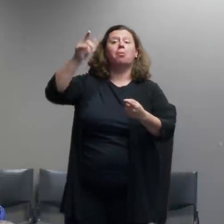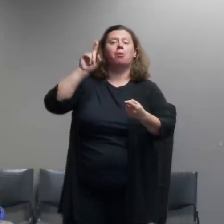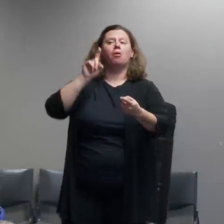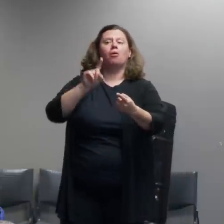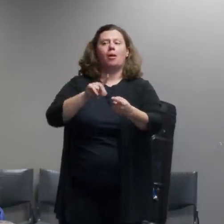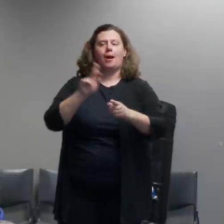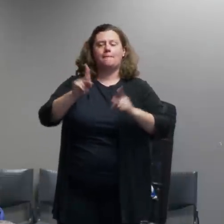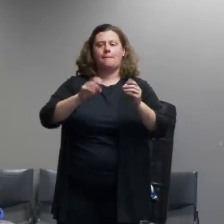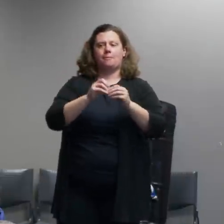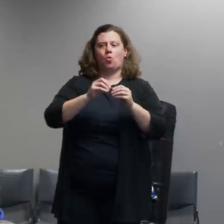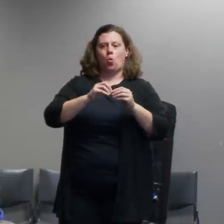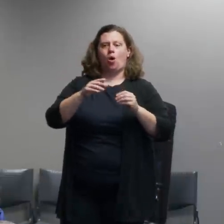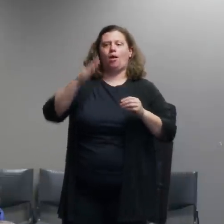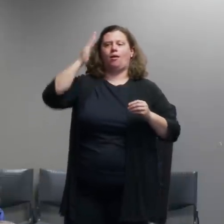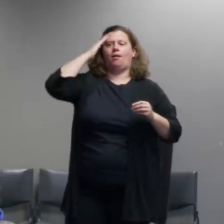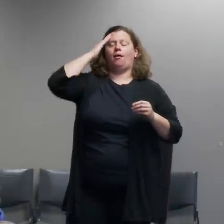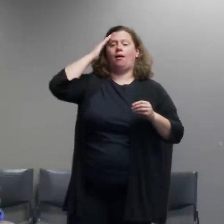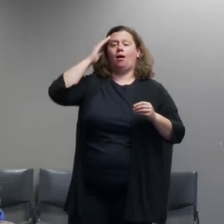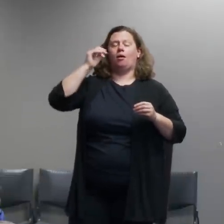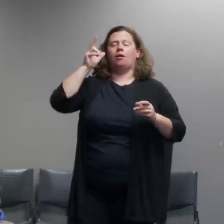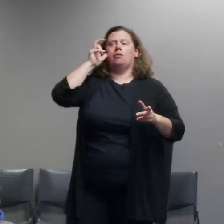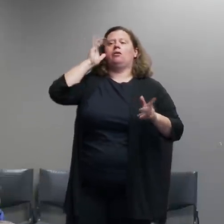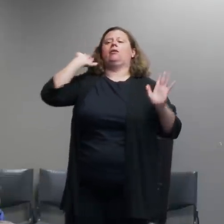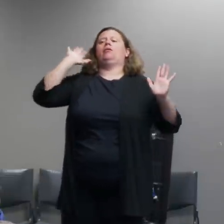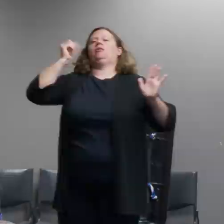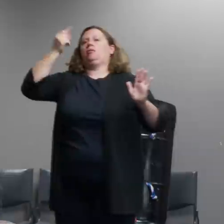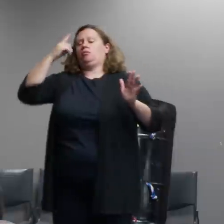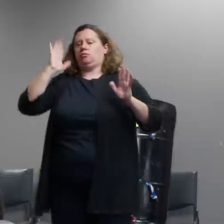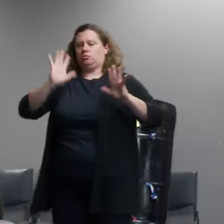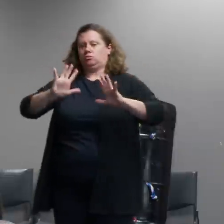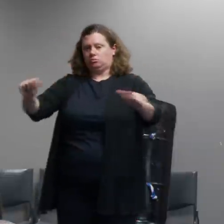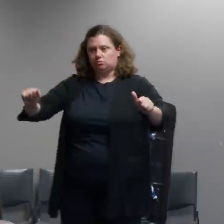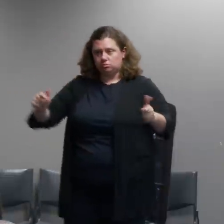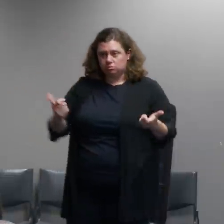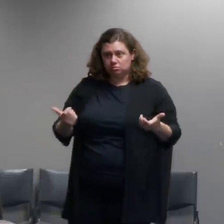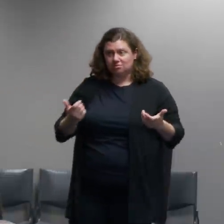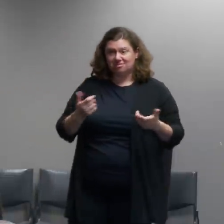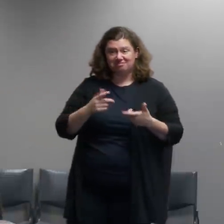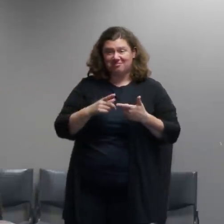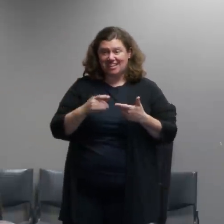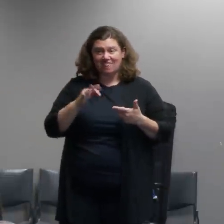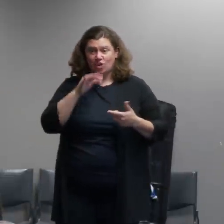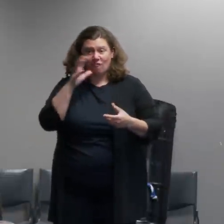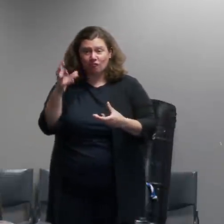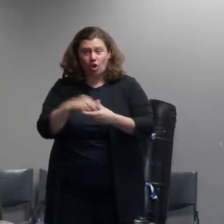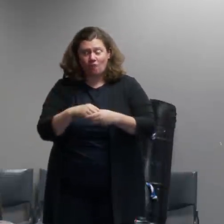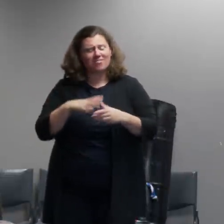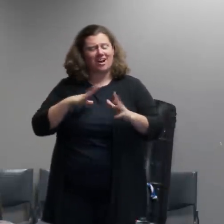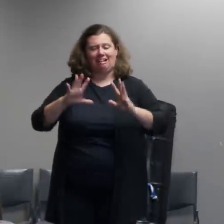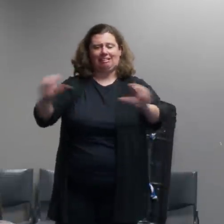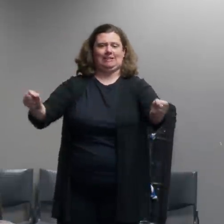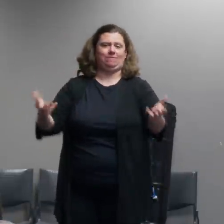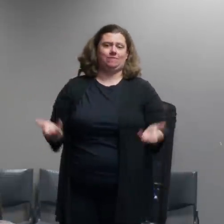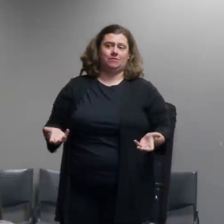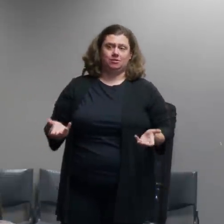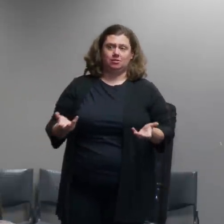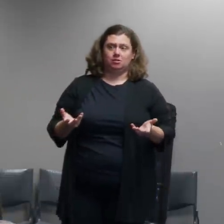who are there who no longer want to be part of the event and even if you're somebody who maybe has been throwing things if you choose